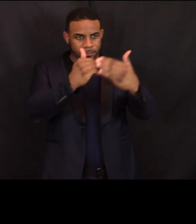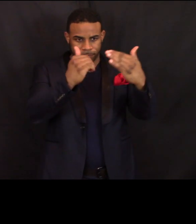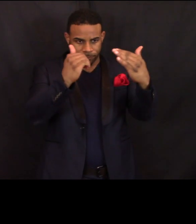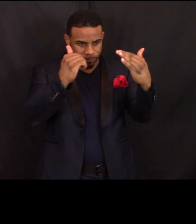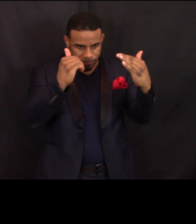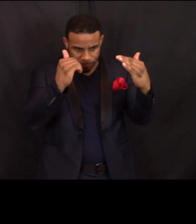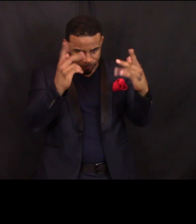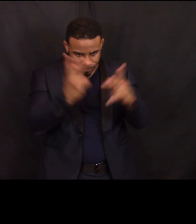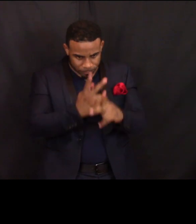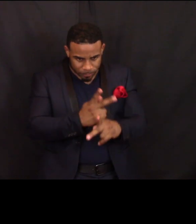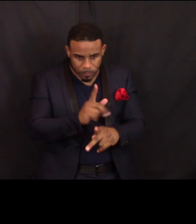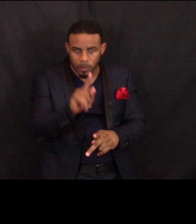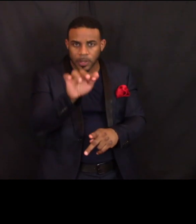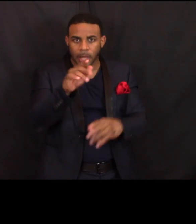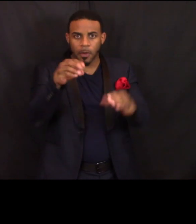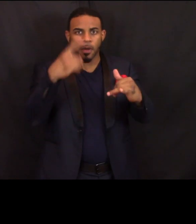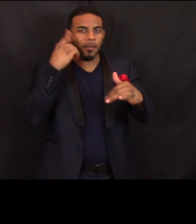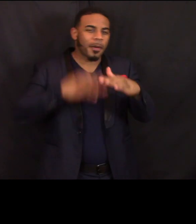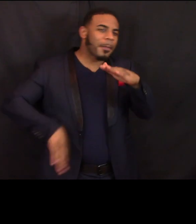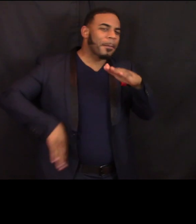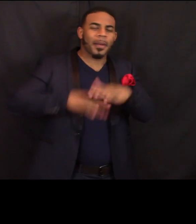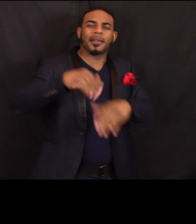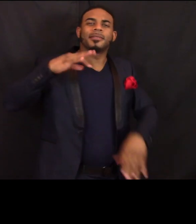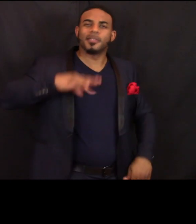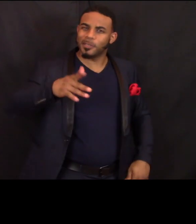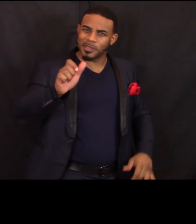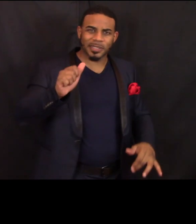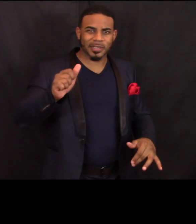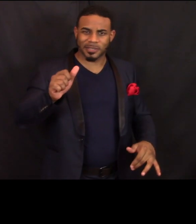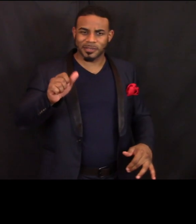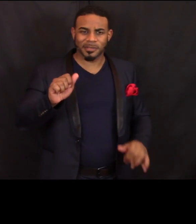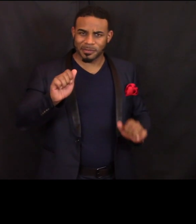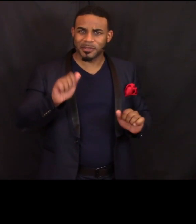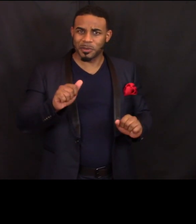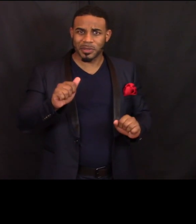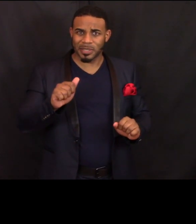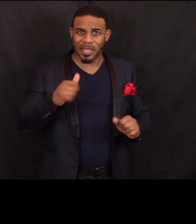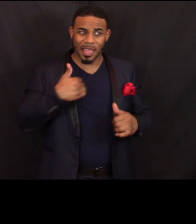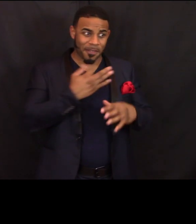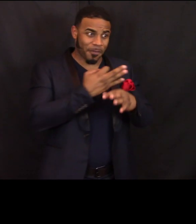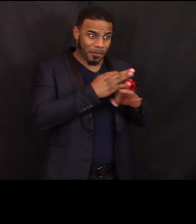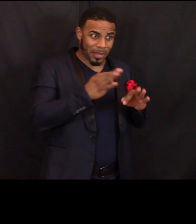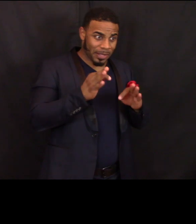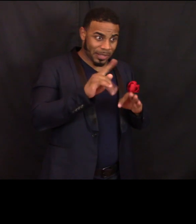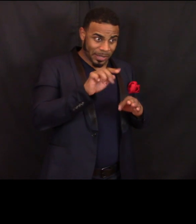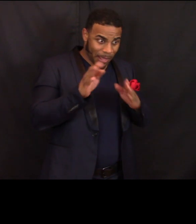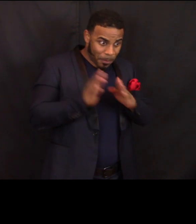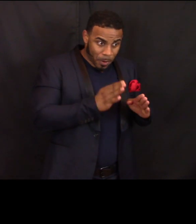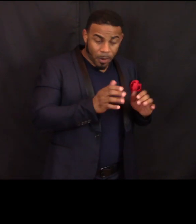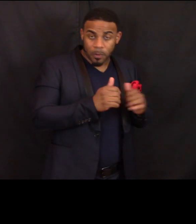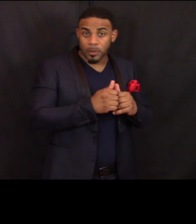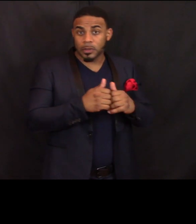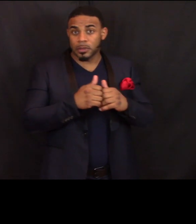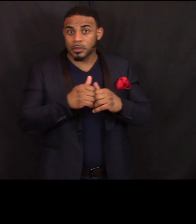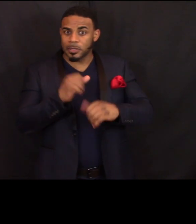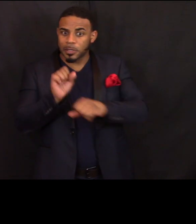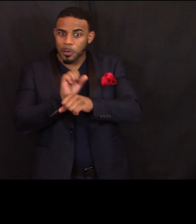For maximum benefit. You can combine free tax prep with employment counseling